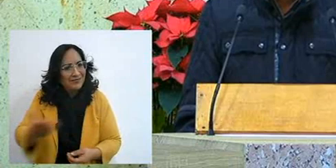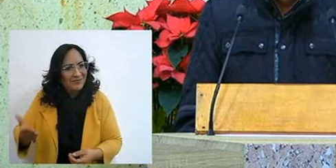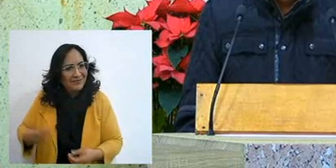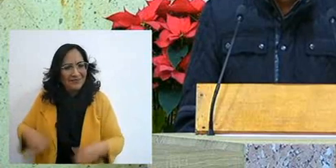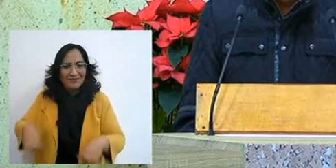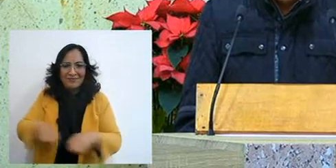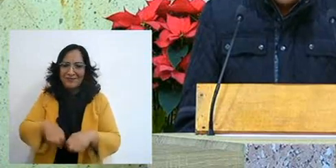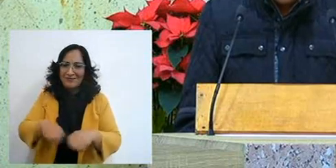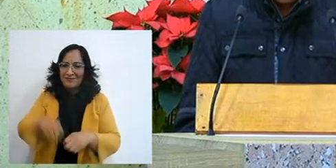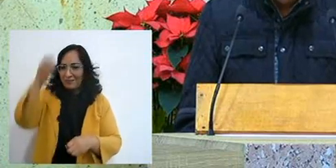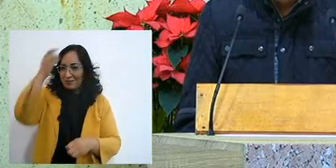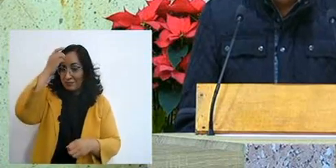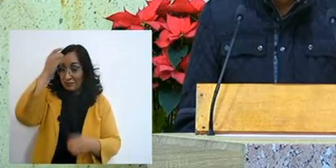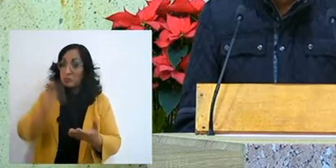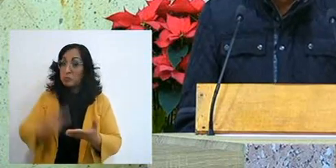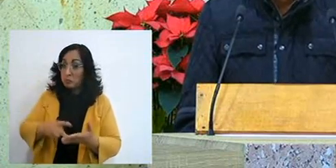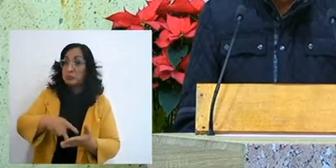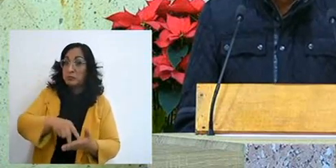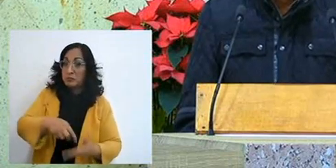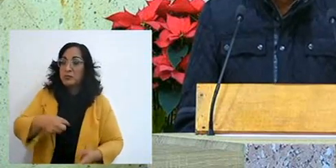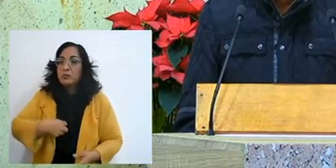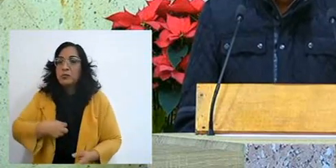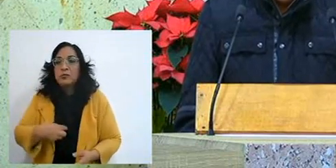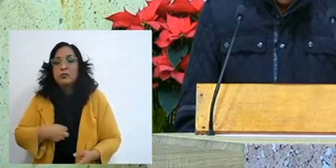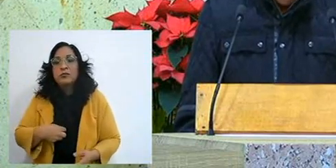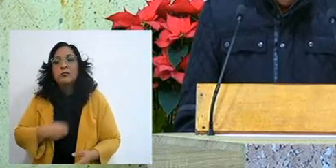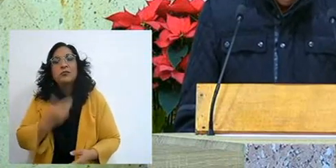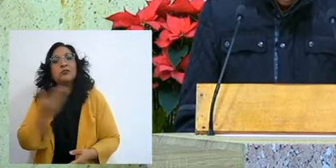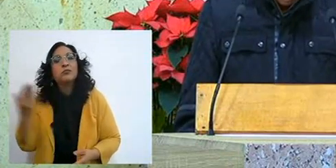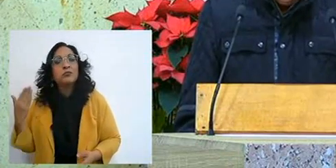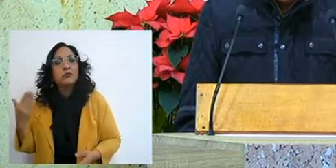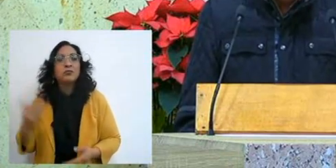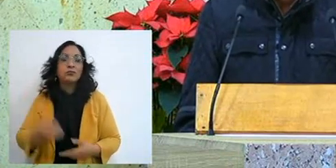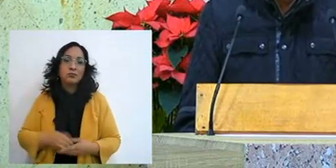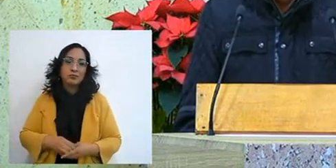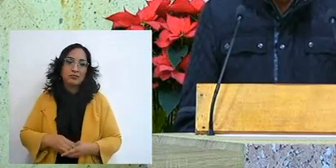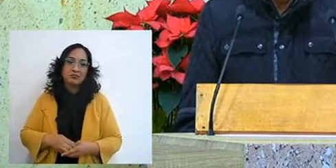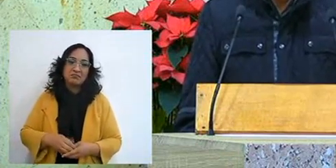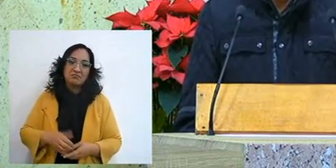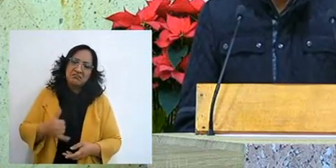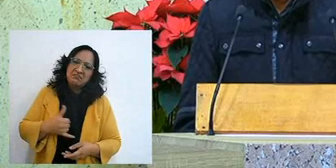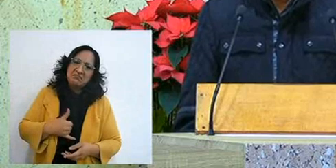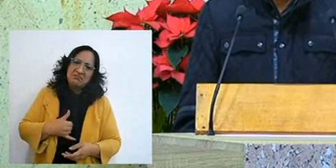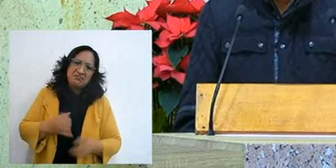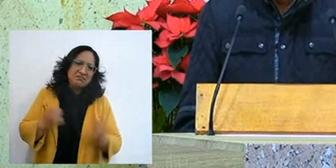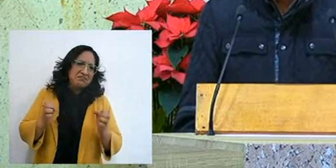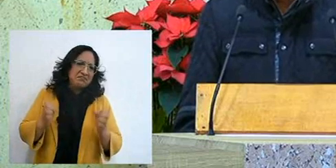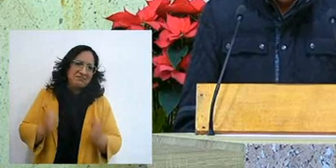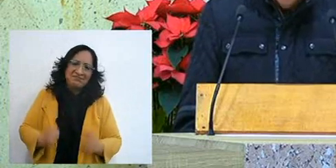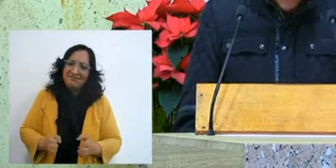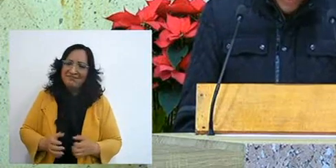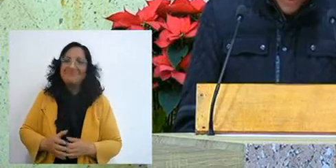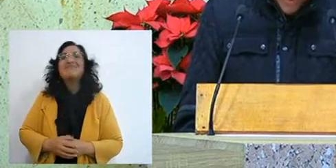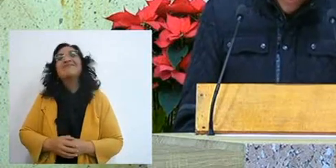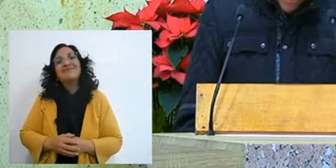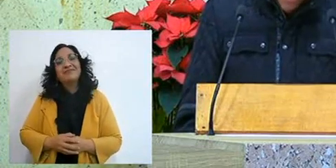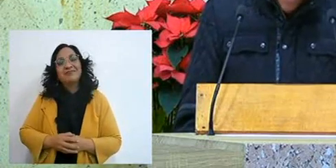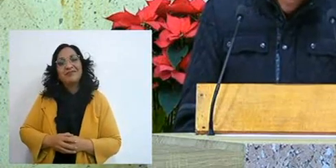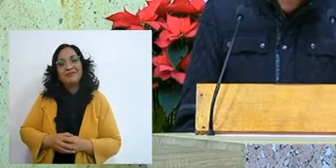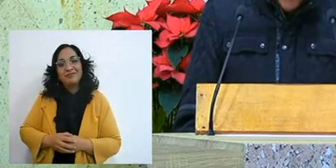on some occasion, I was already aligned with the Lord of course,